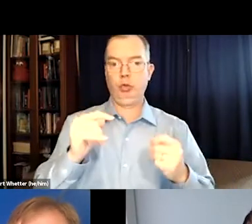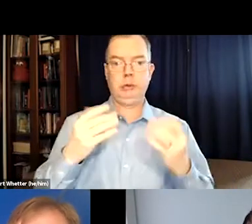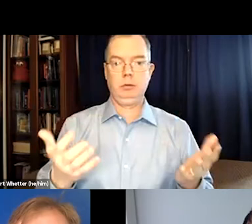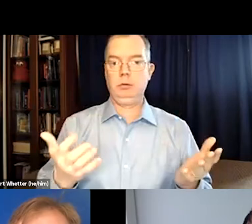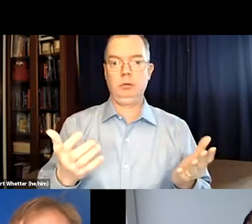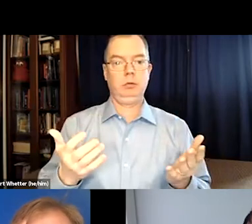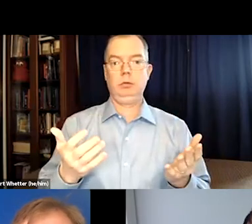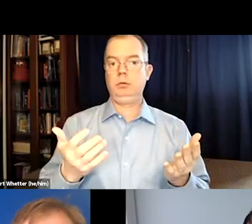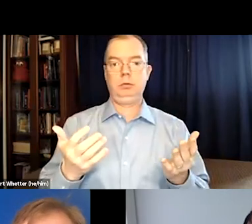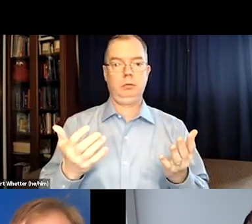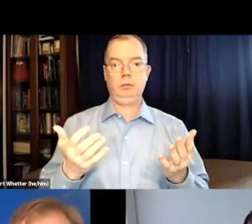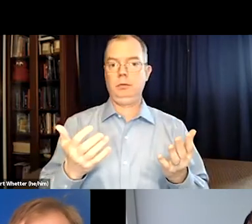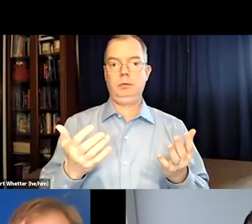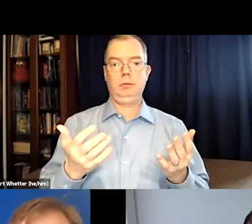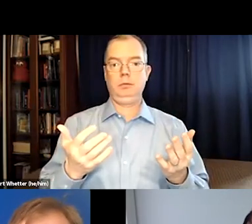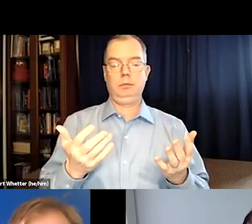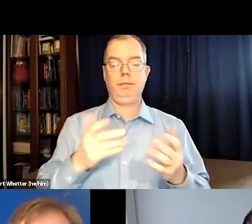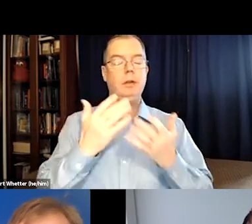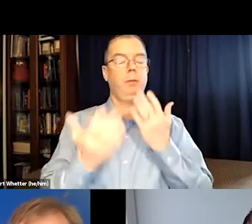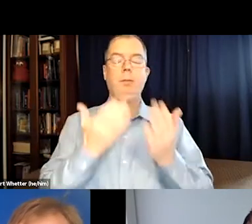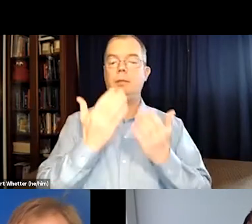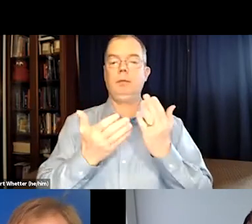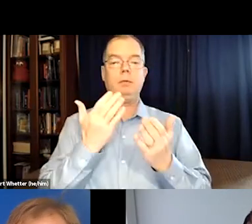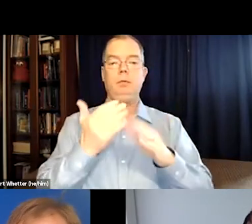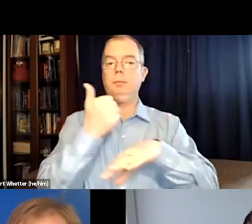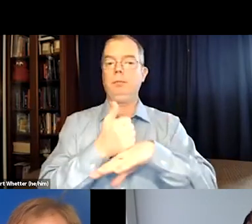So sometimes the theater forgets to charge it.